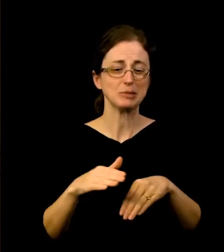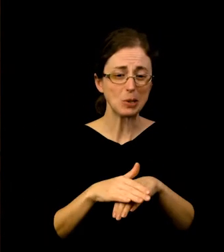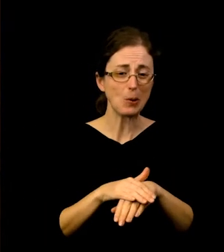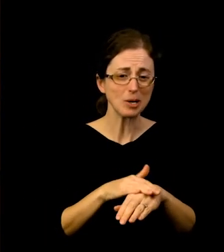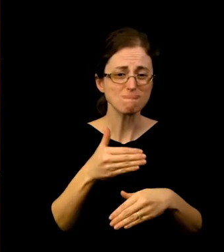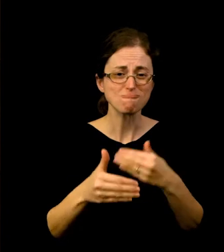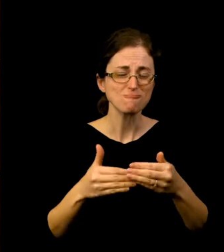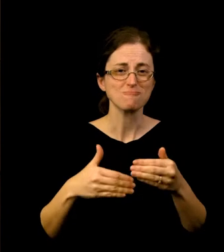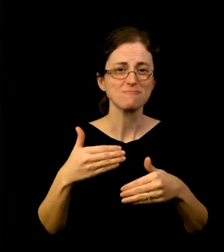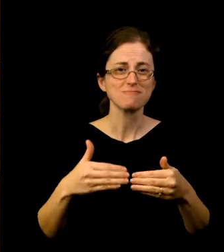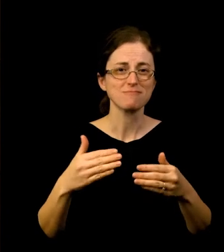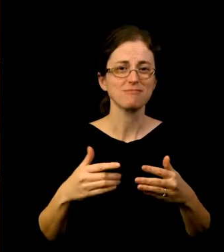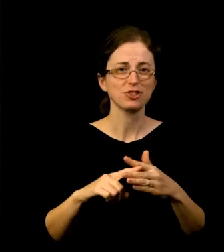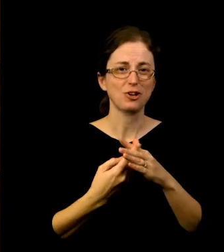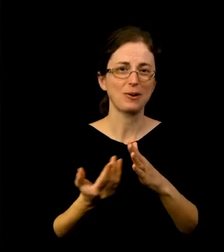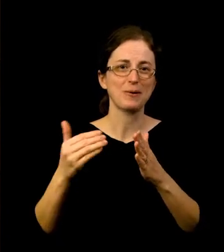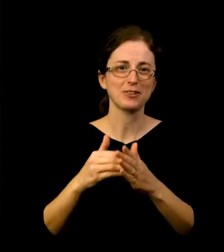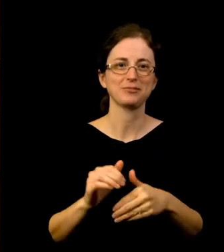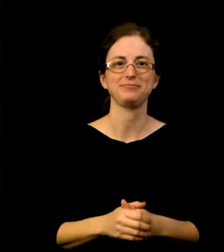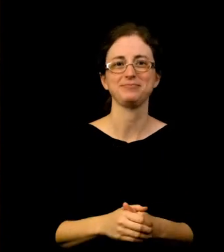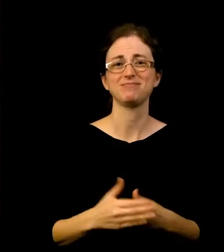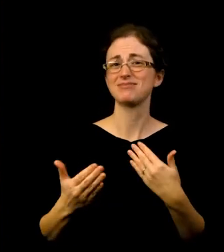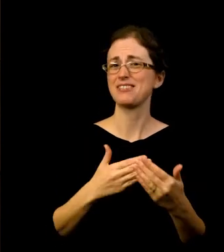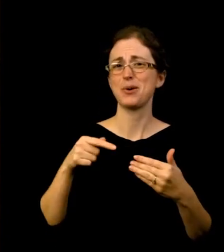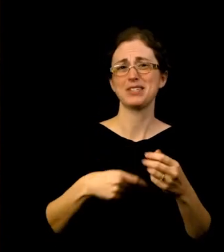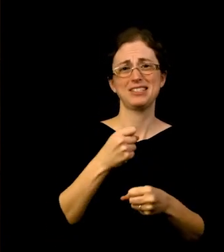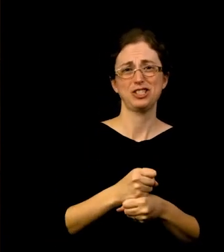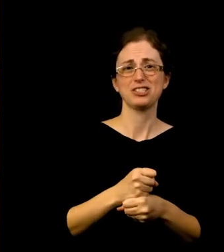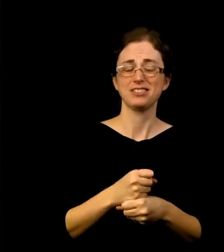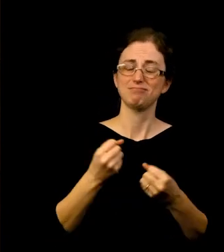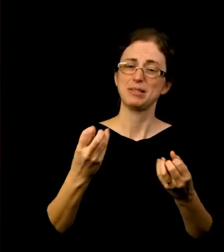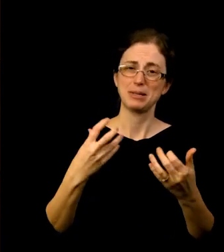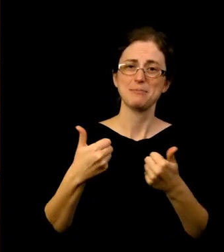Even though this year has been filled with challenges and we've had to pause some of our access programs, it has created